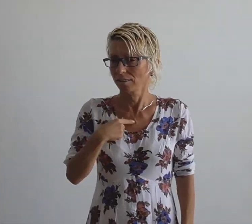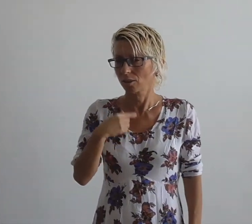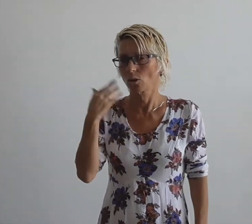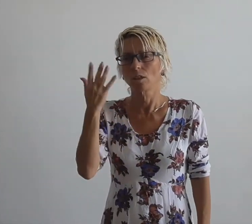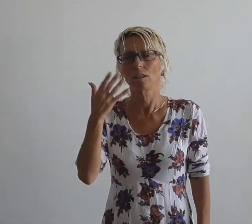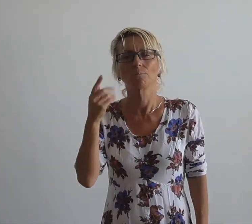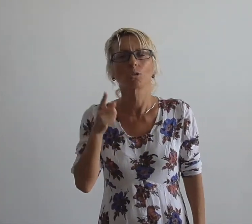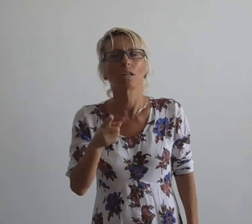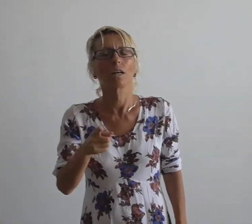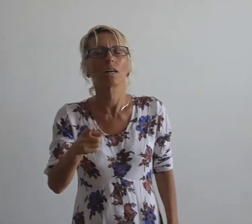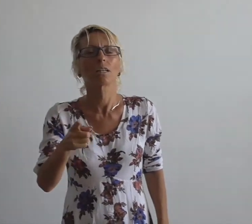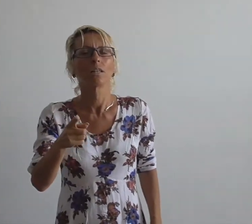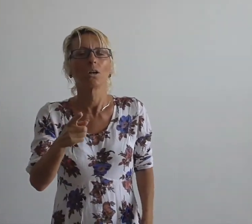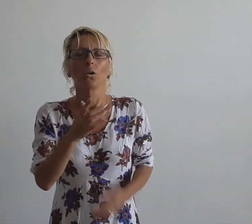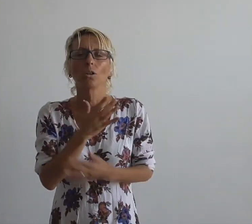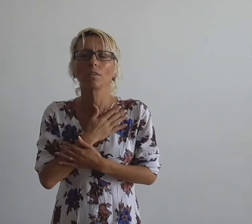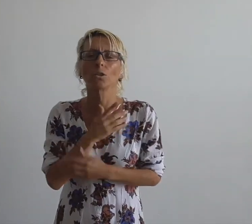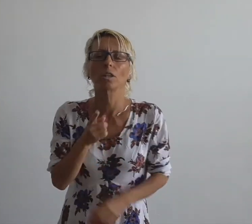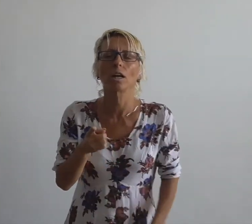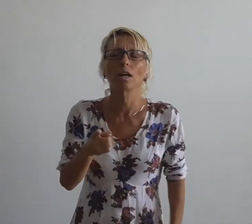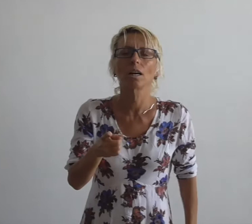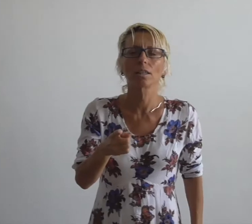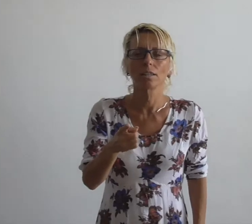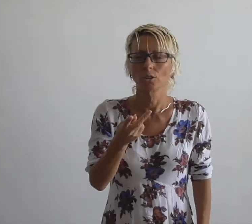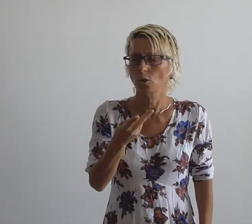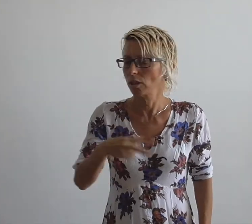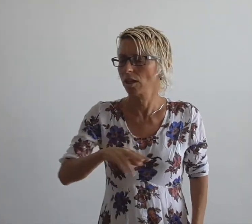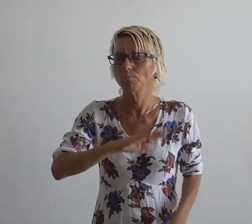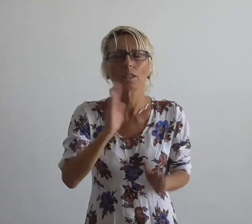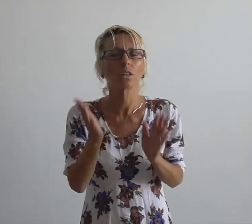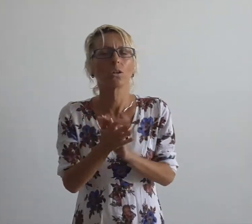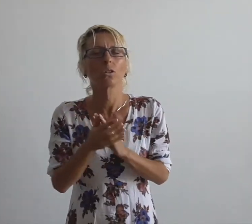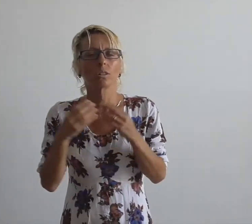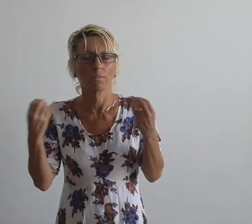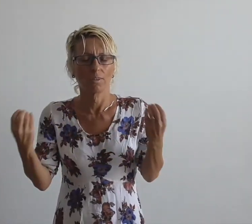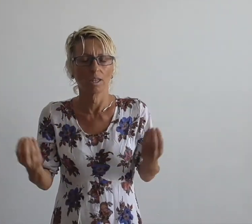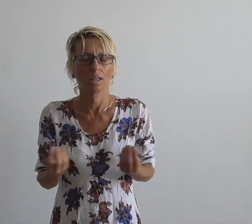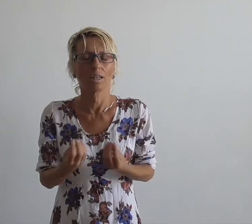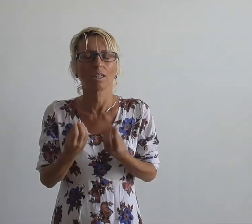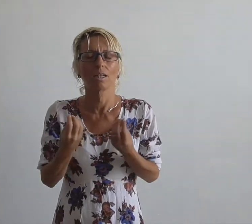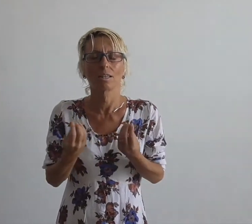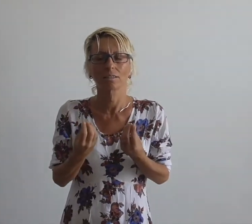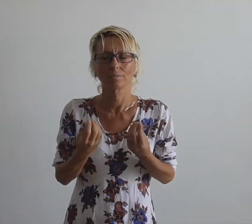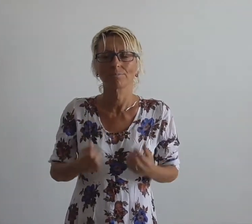I dream of you, I love you More than anything